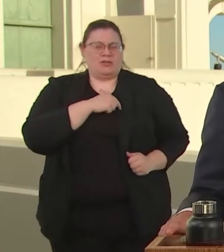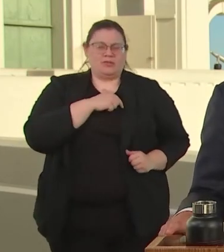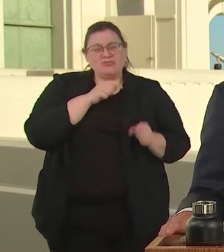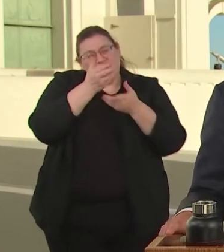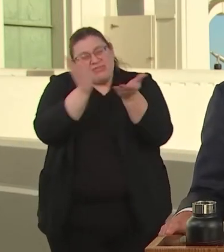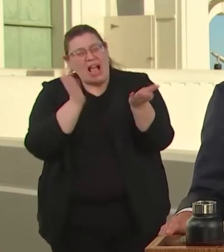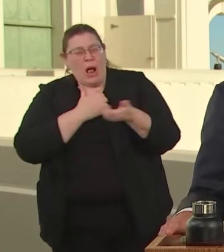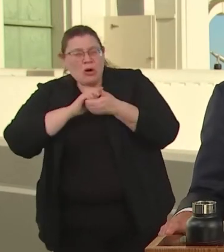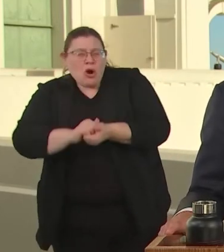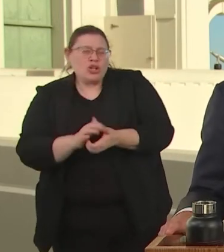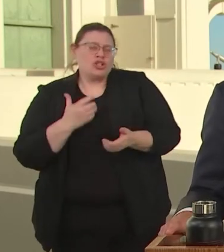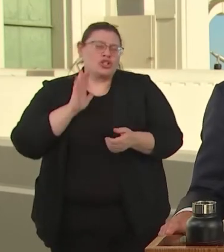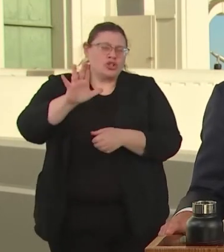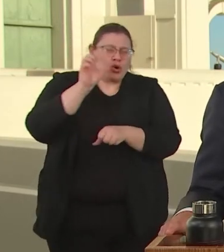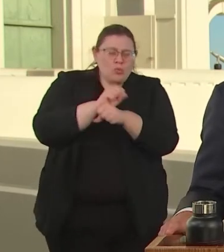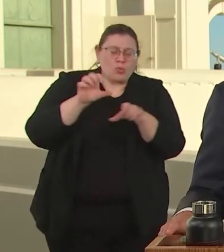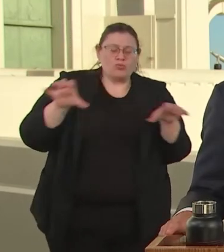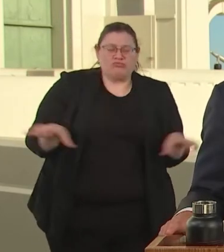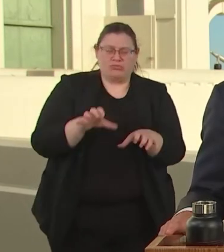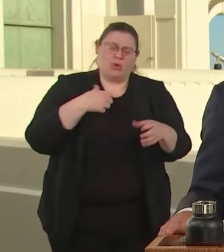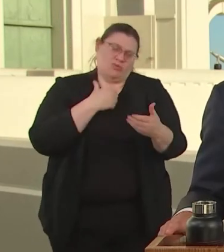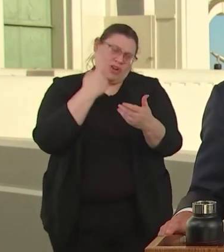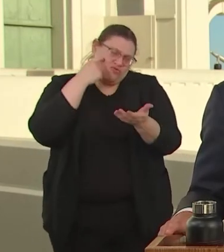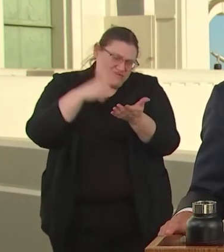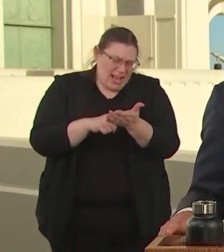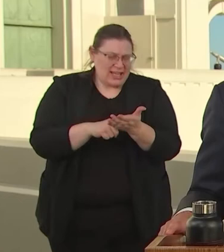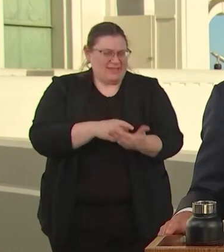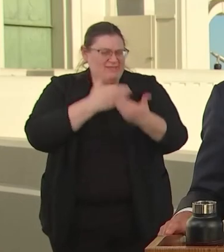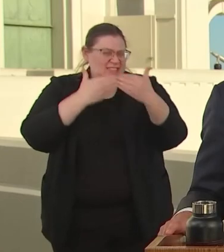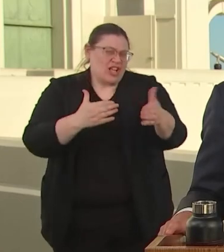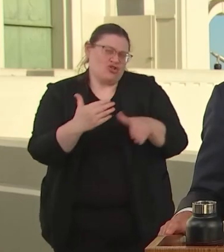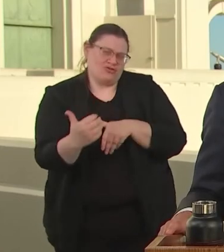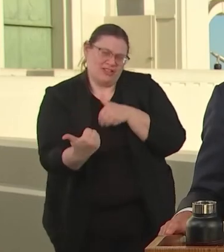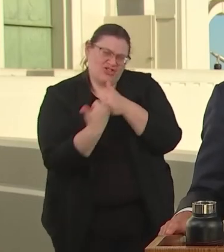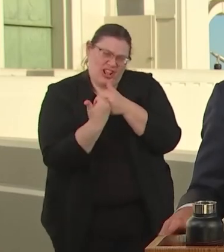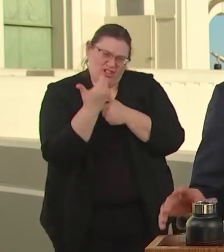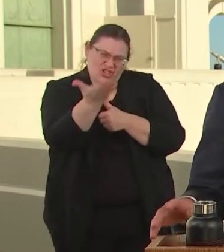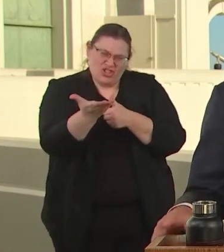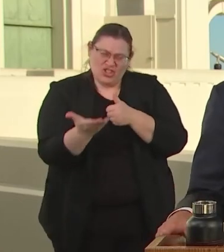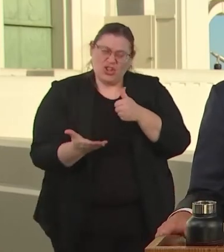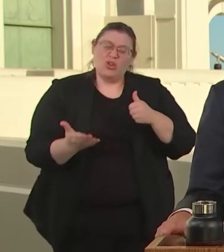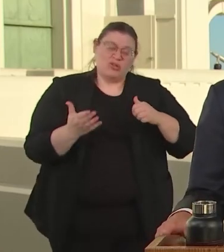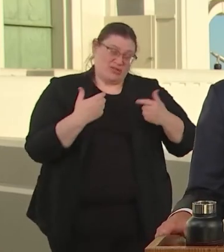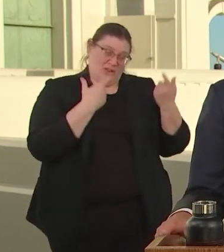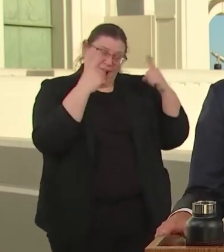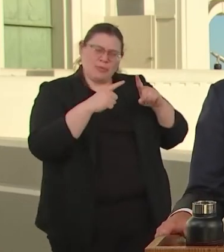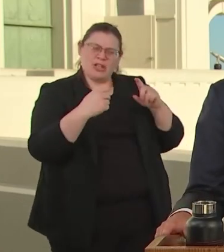MEET THIS MOMENT AND MATCH US. SPECIFICALLY CALIFORNIA'S BIG CITY MAYOR AND CITIES ARE